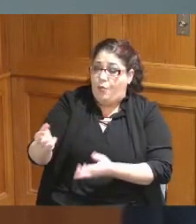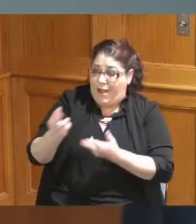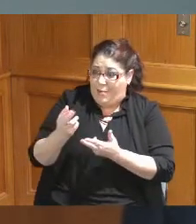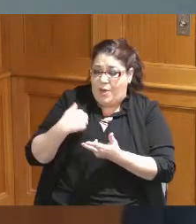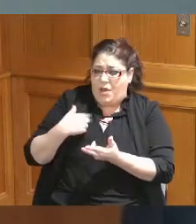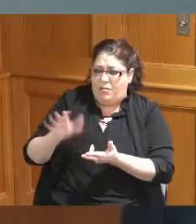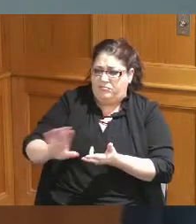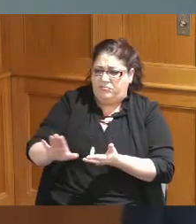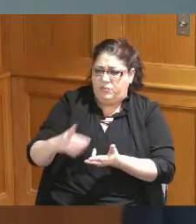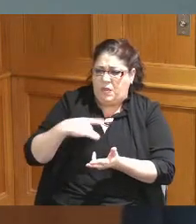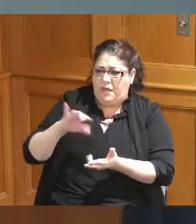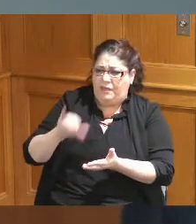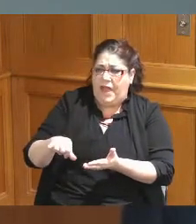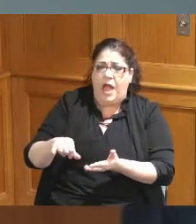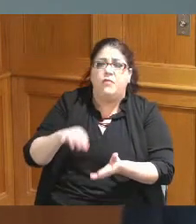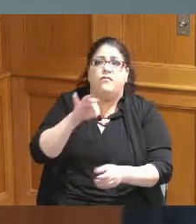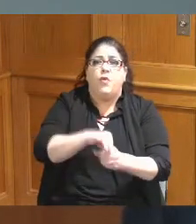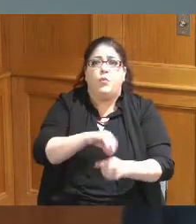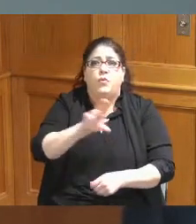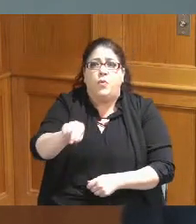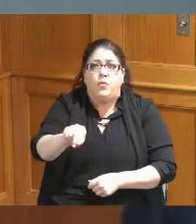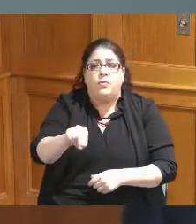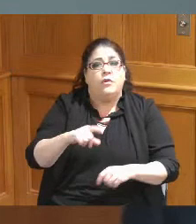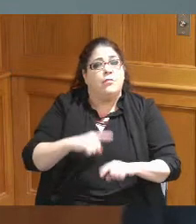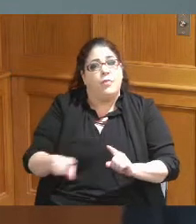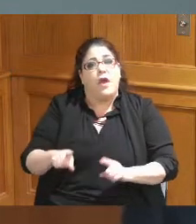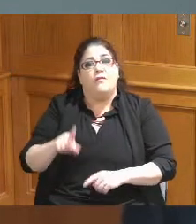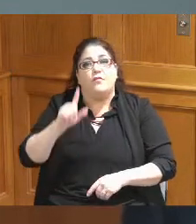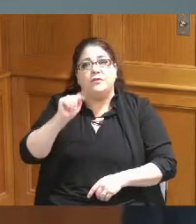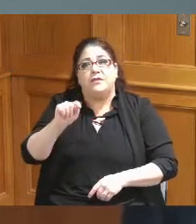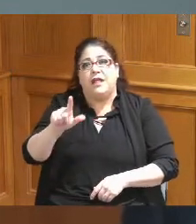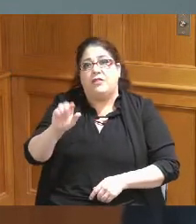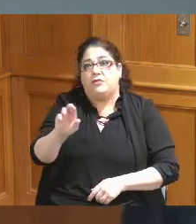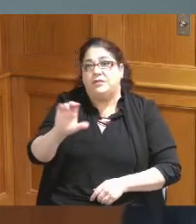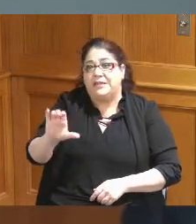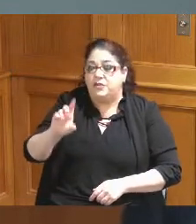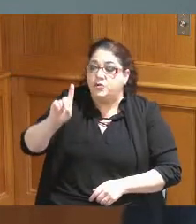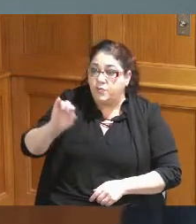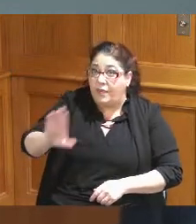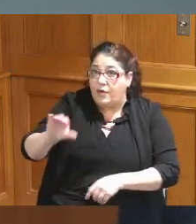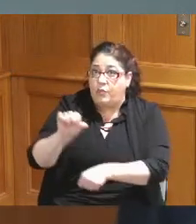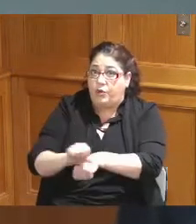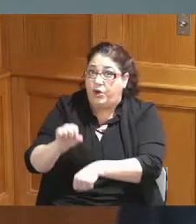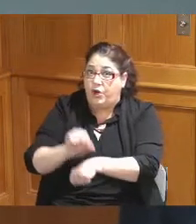is in order for the TLRC to do their work it would an operational review would be helpful